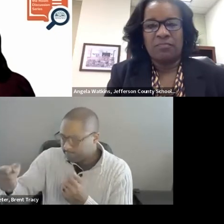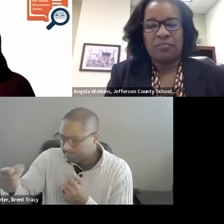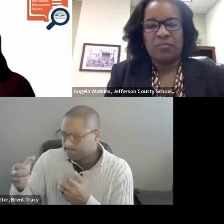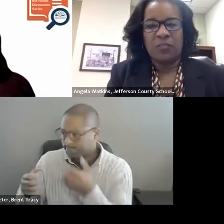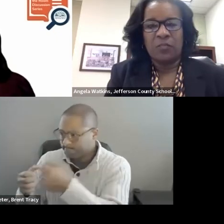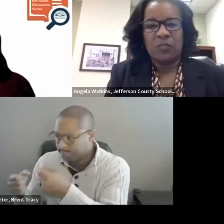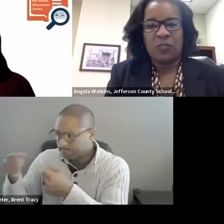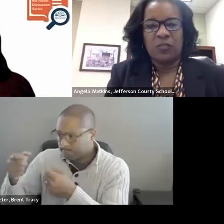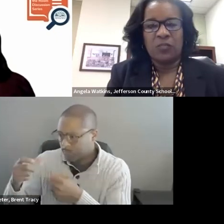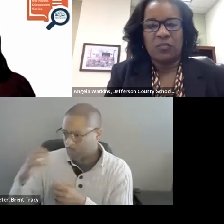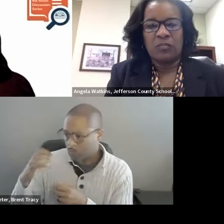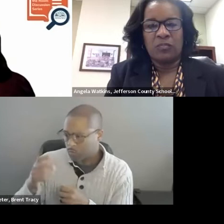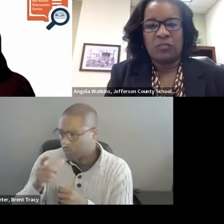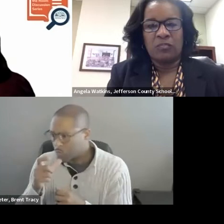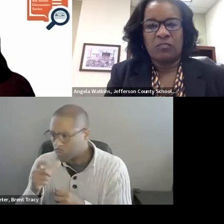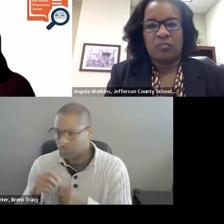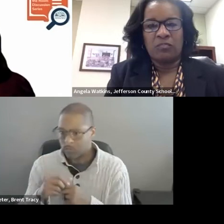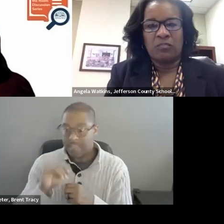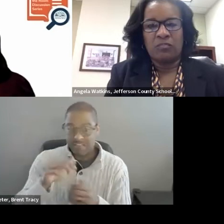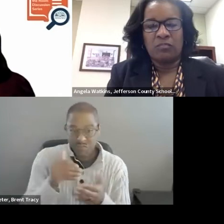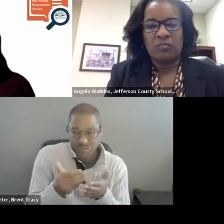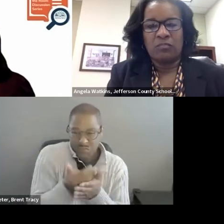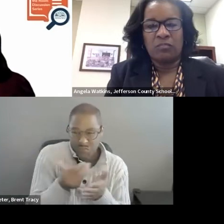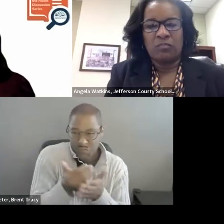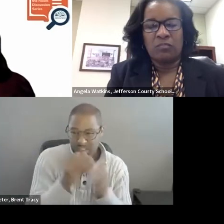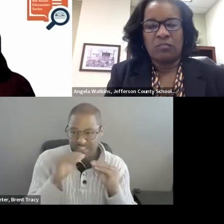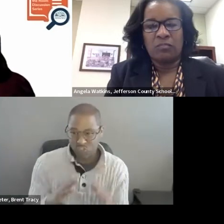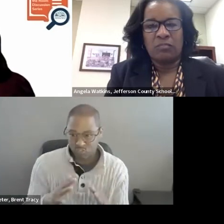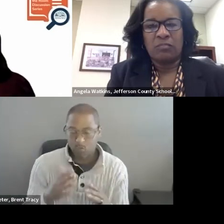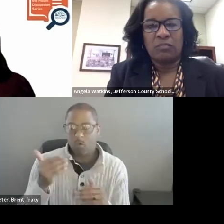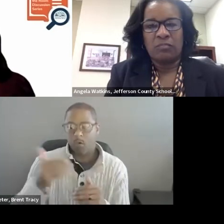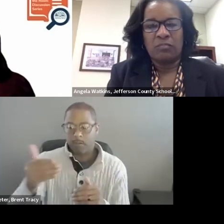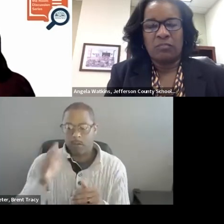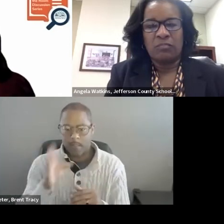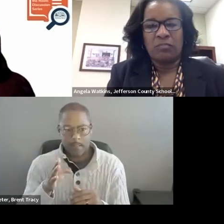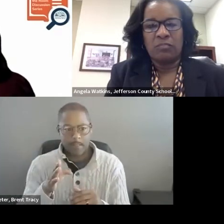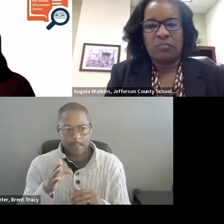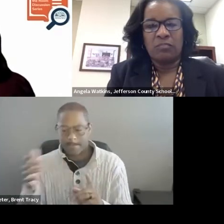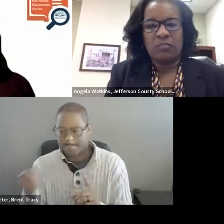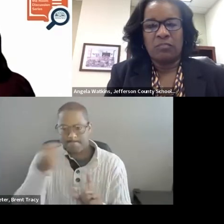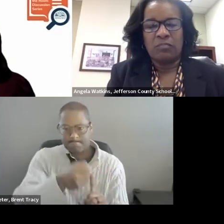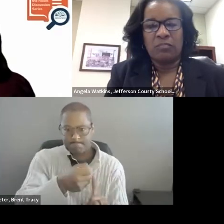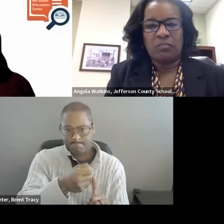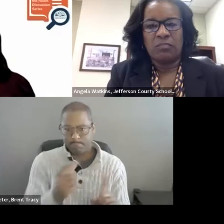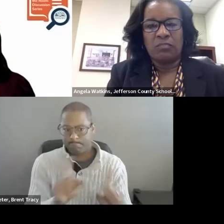Novice teachers tend to be most frequently targeted for Instructional Coaching and research